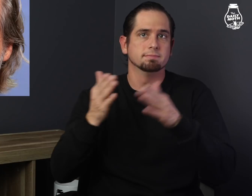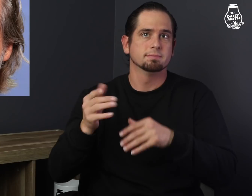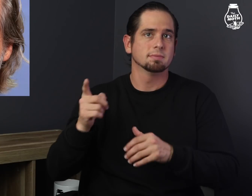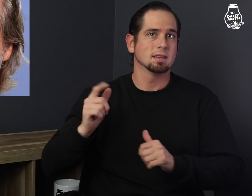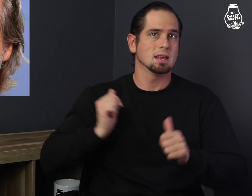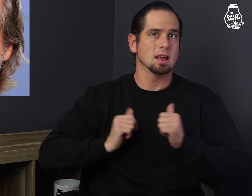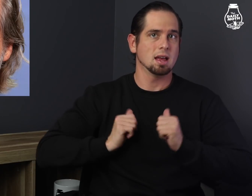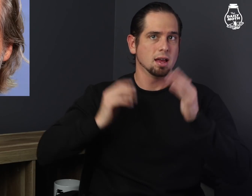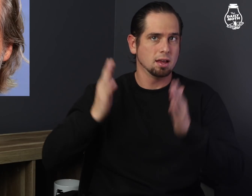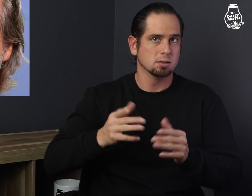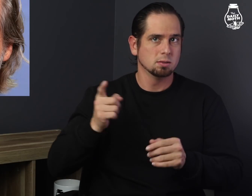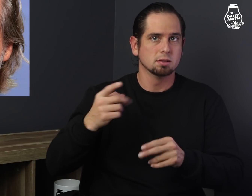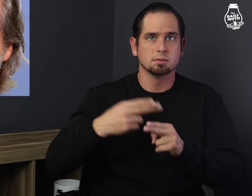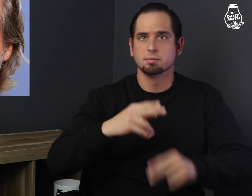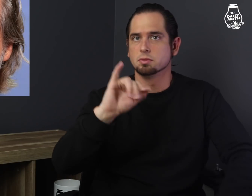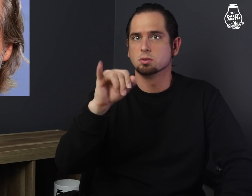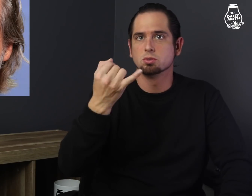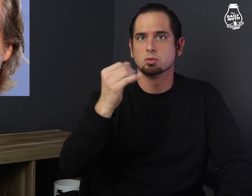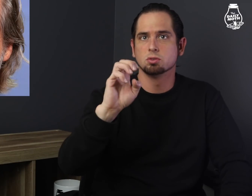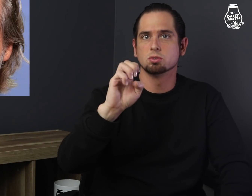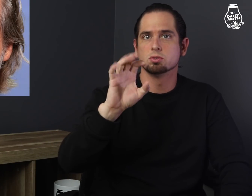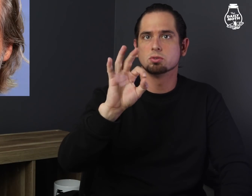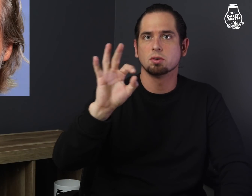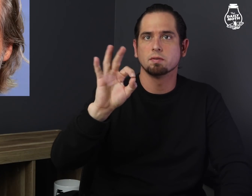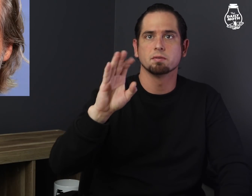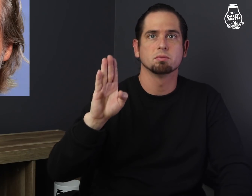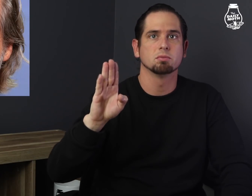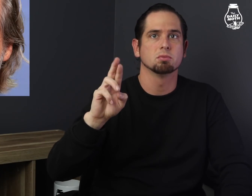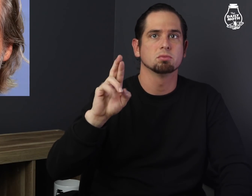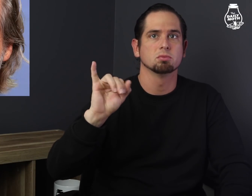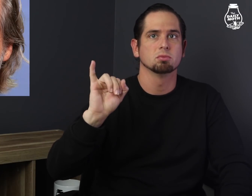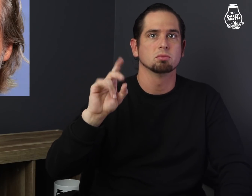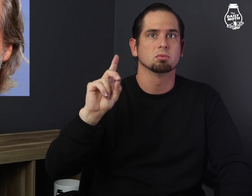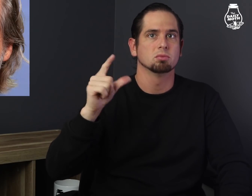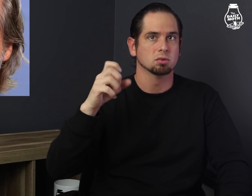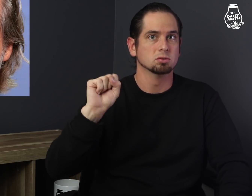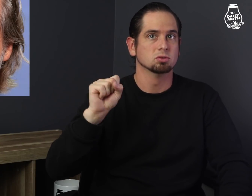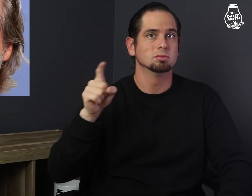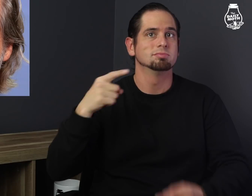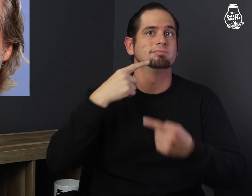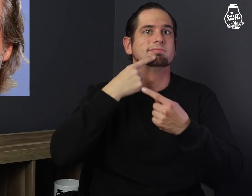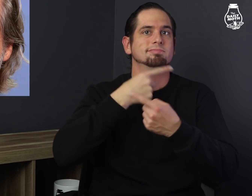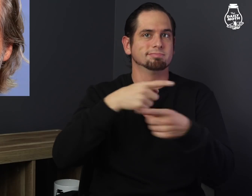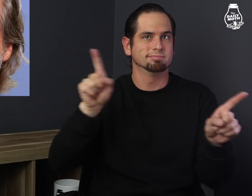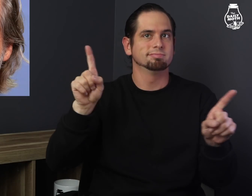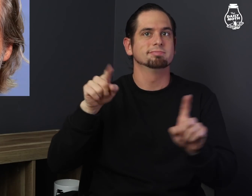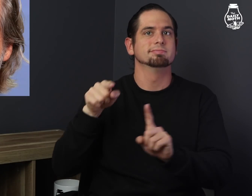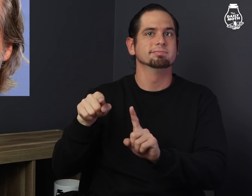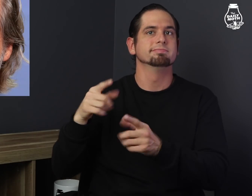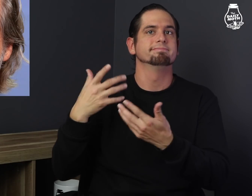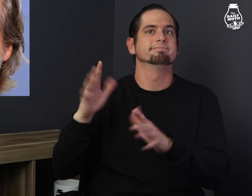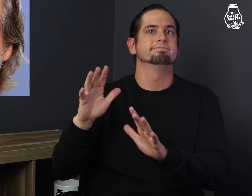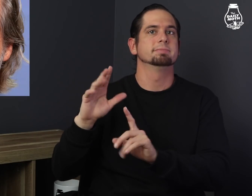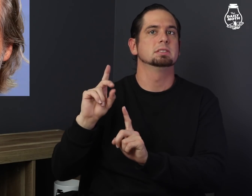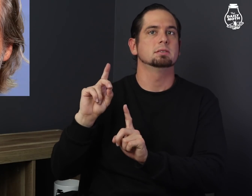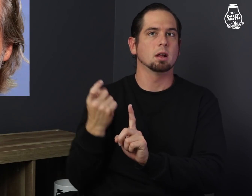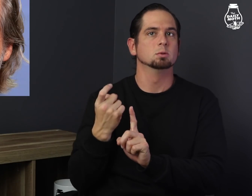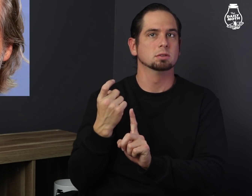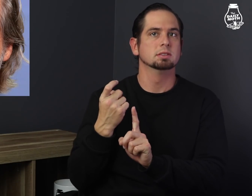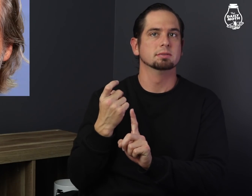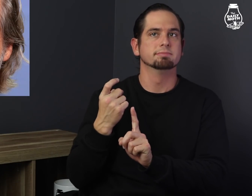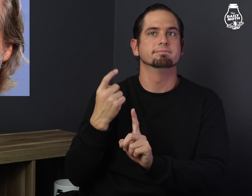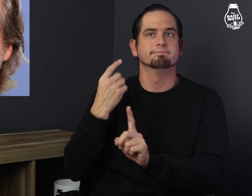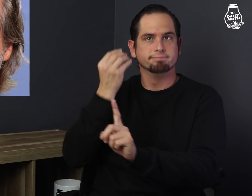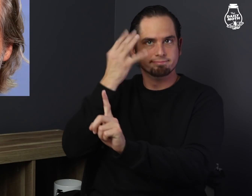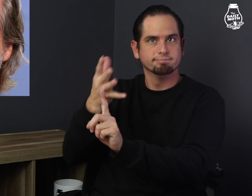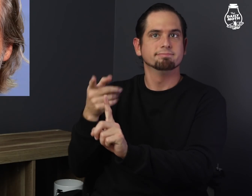Actor Jeff Bridges announced he has been diagnosed